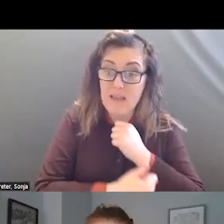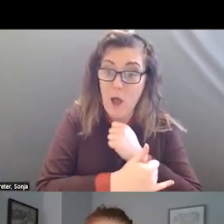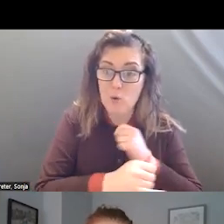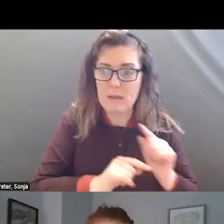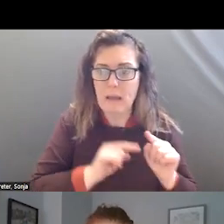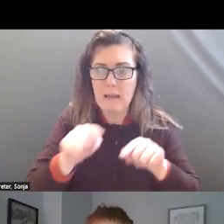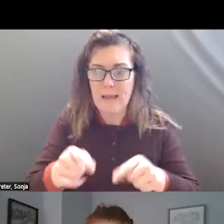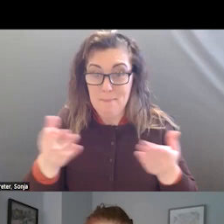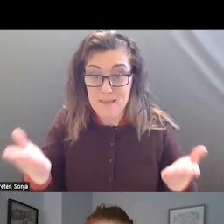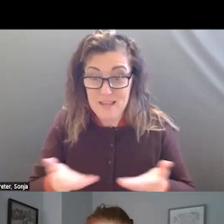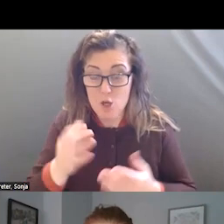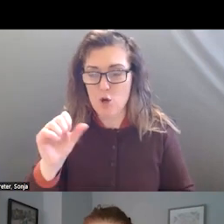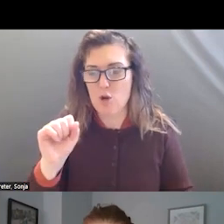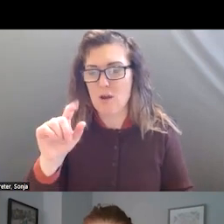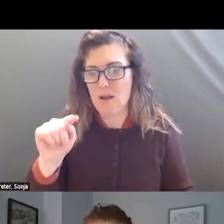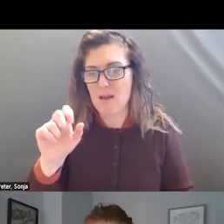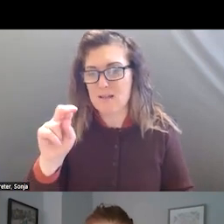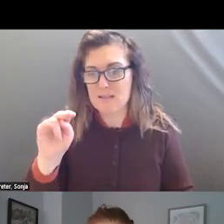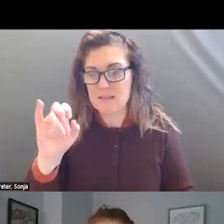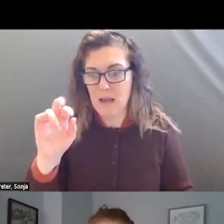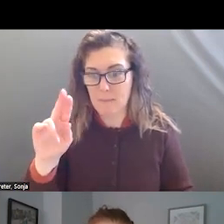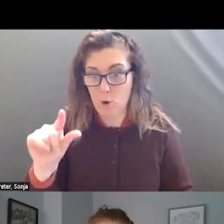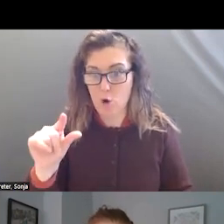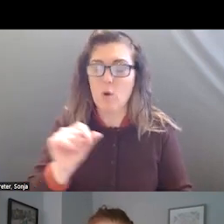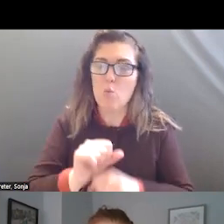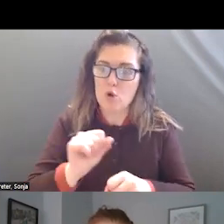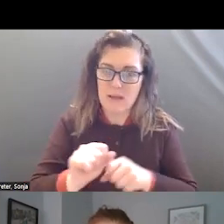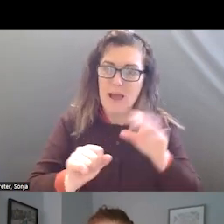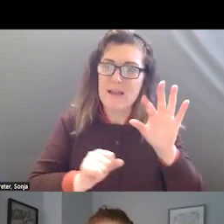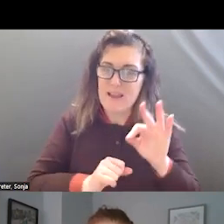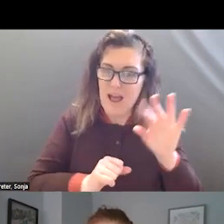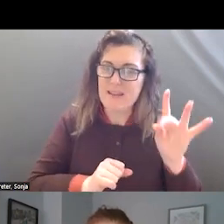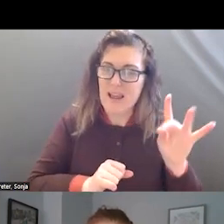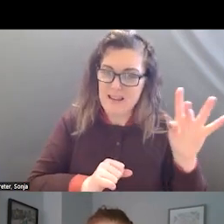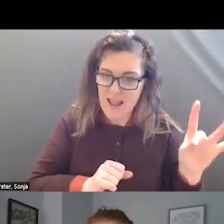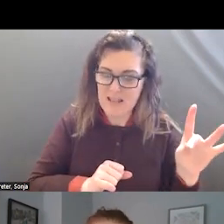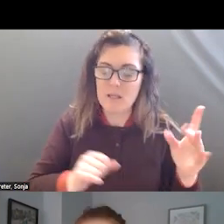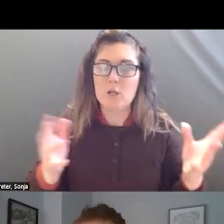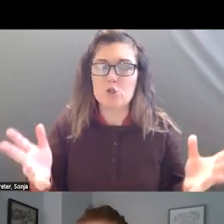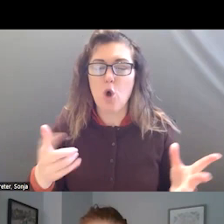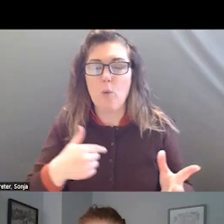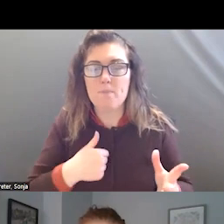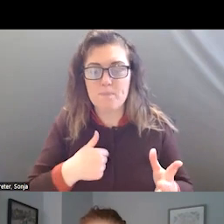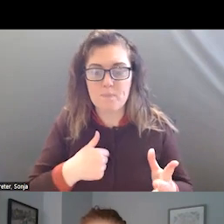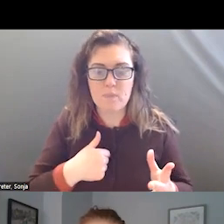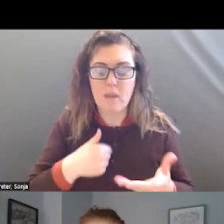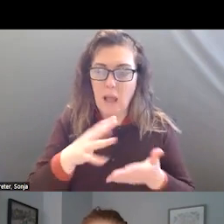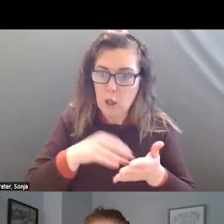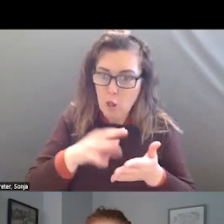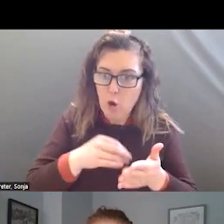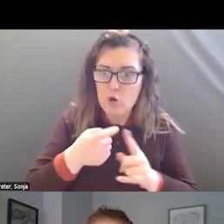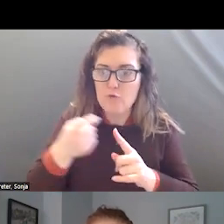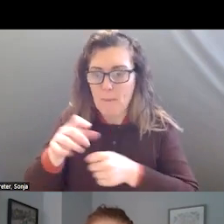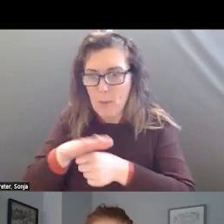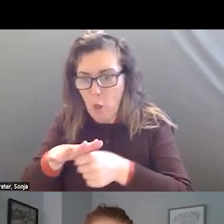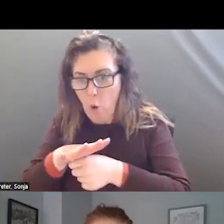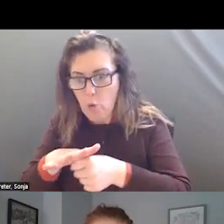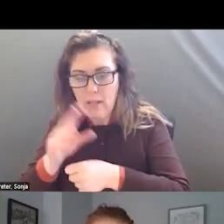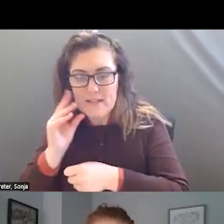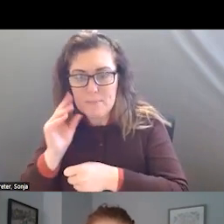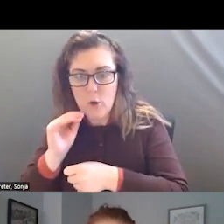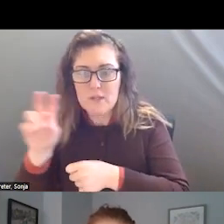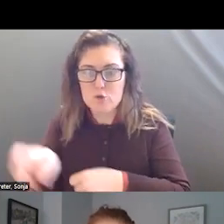WE WERE WORKING ON 988 AND I GOT TO TRANSLATE MY EXPERIENCE AND WORK ON 988.